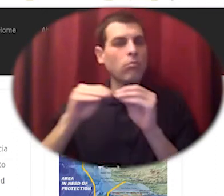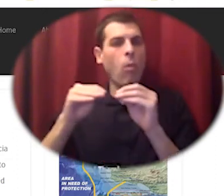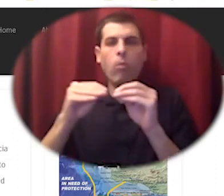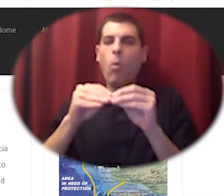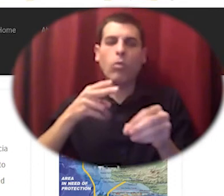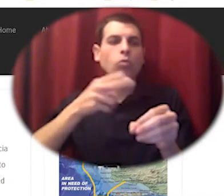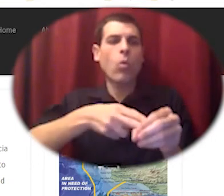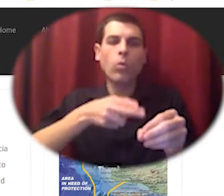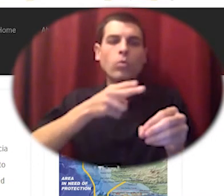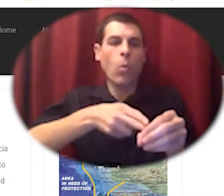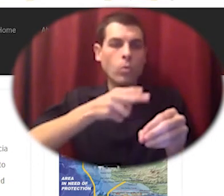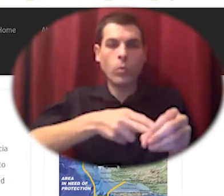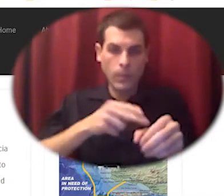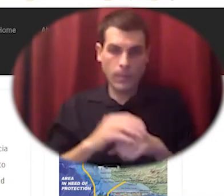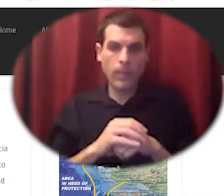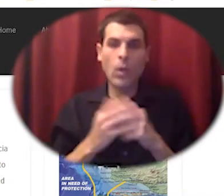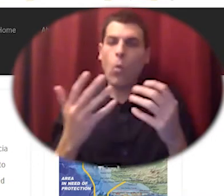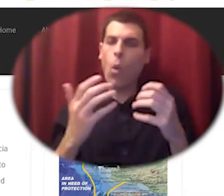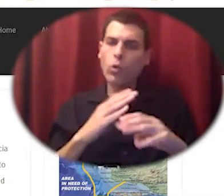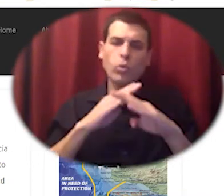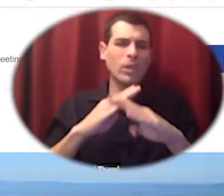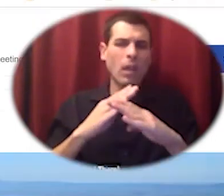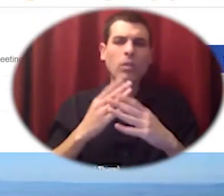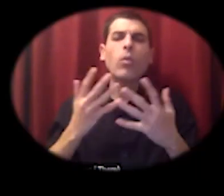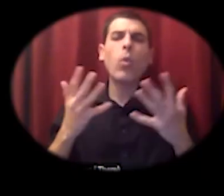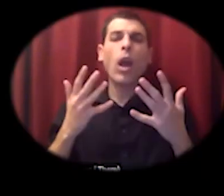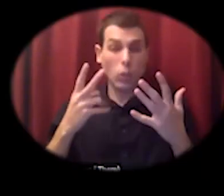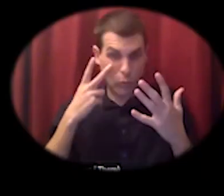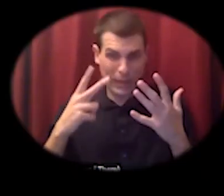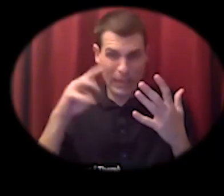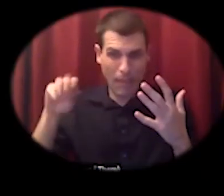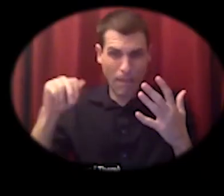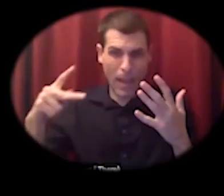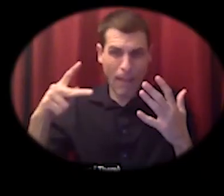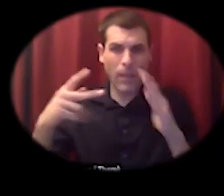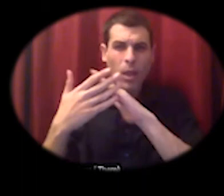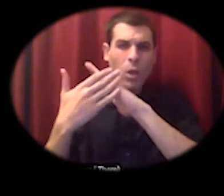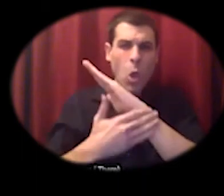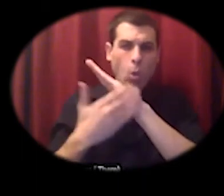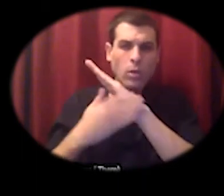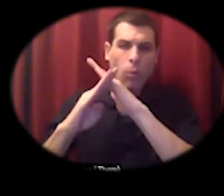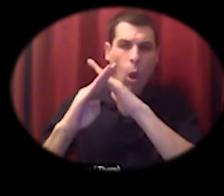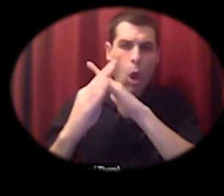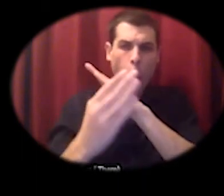this happens to protect a huge portion of the California coast um which is bordered by the